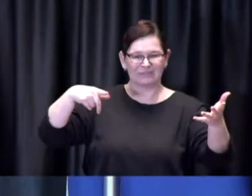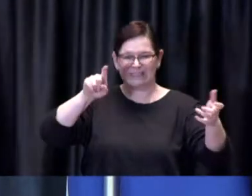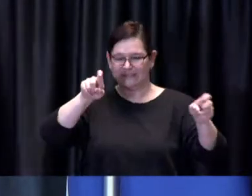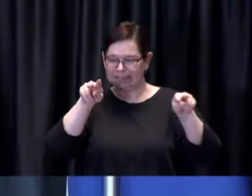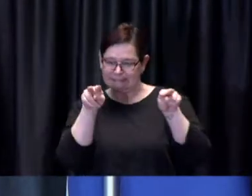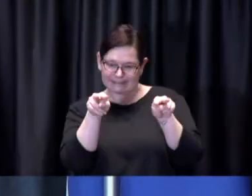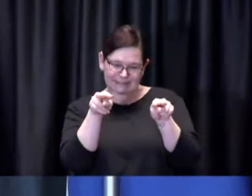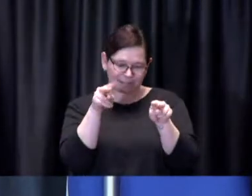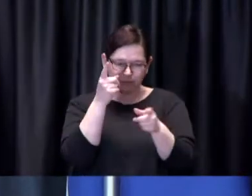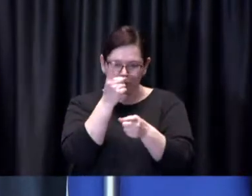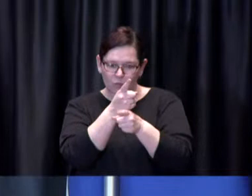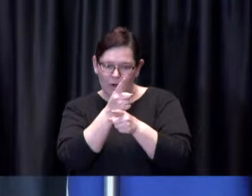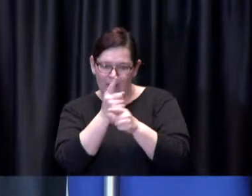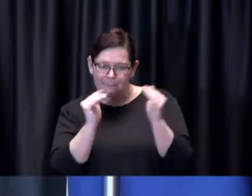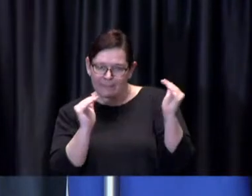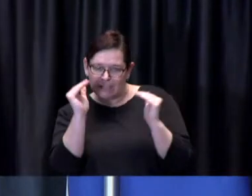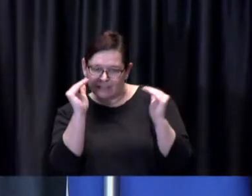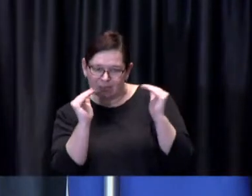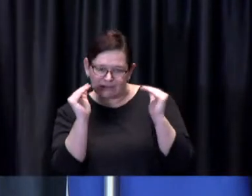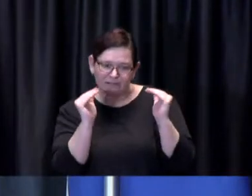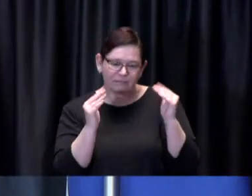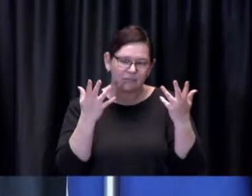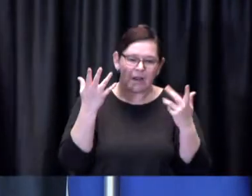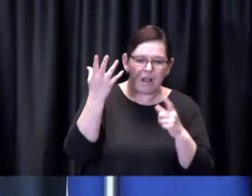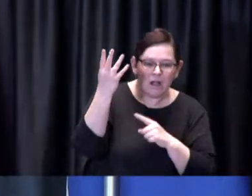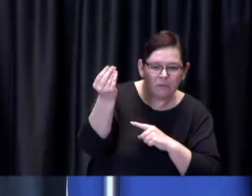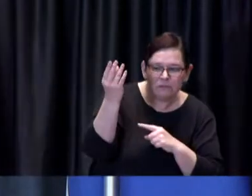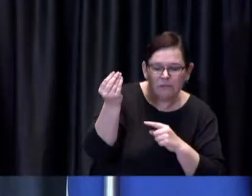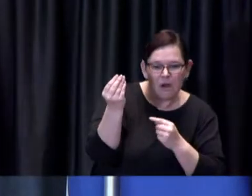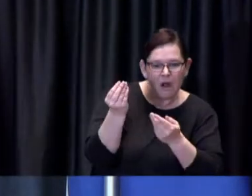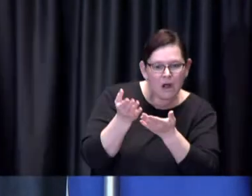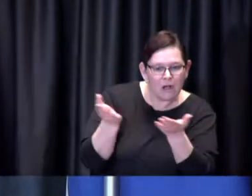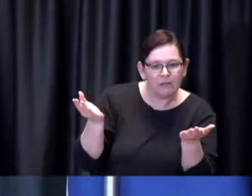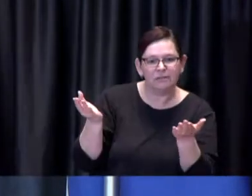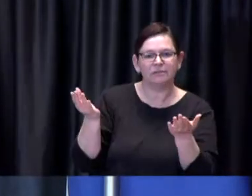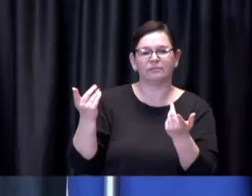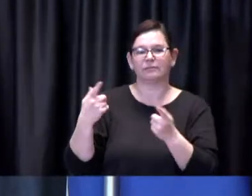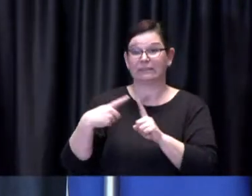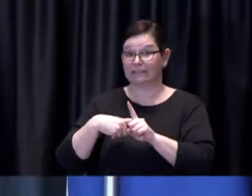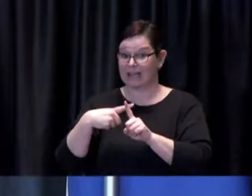you know be outside enjoy you know nicer weather after a long winter in a lower risk